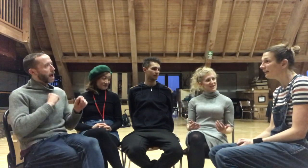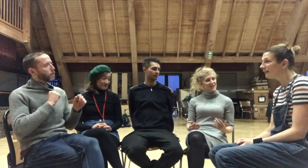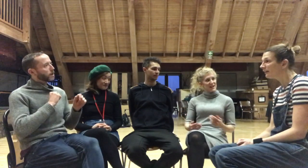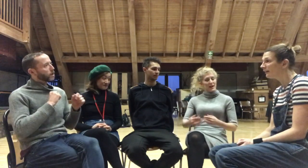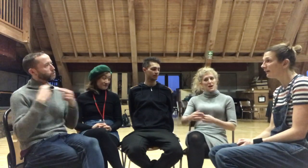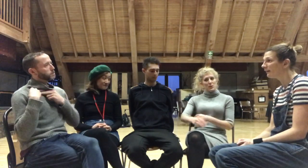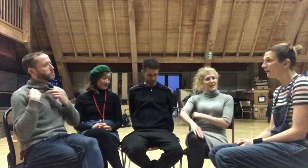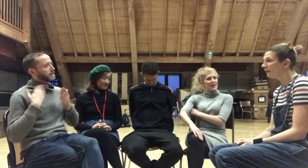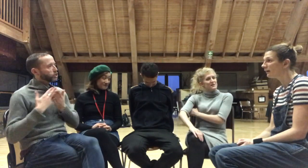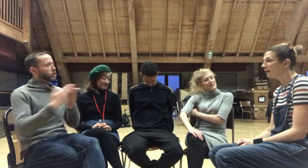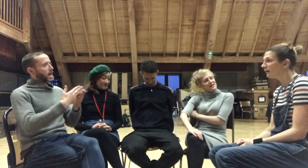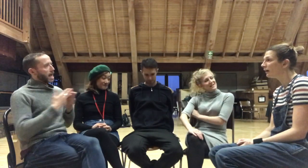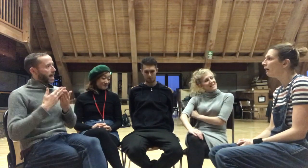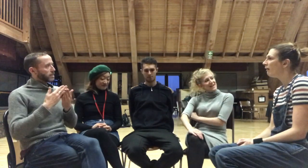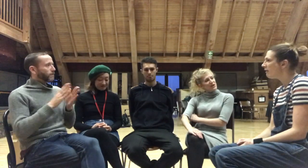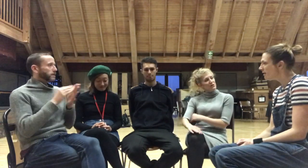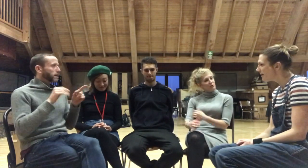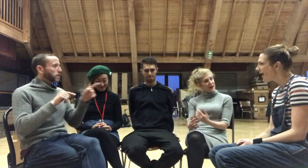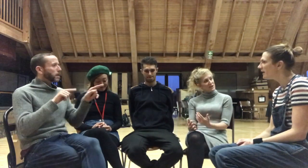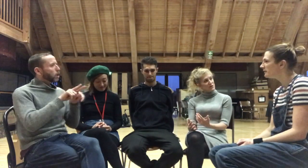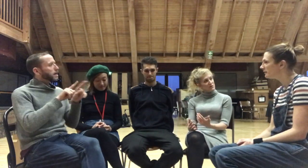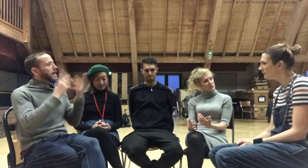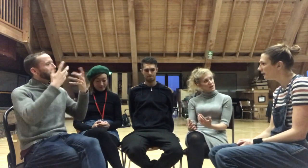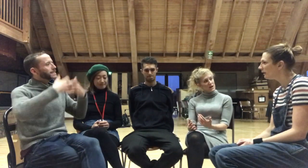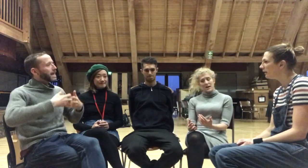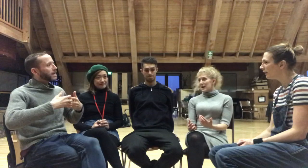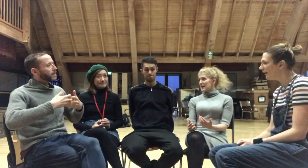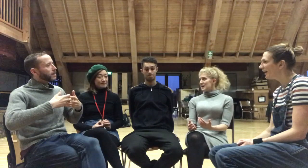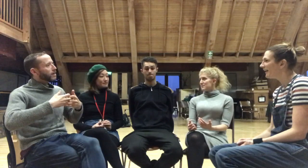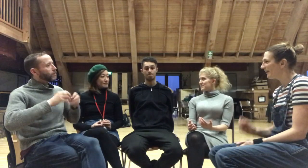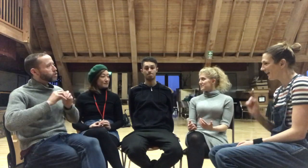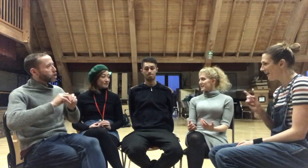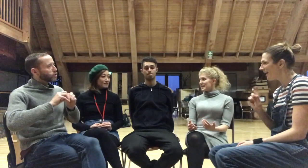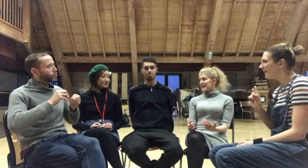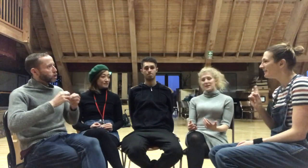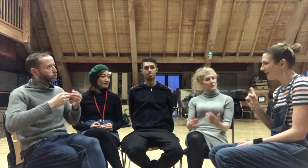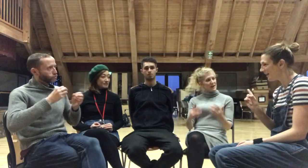together like when it came to, like the technical rehearsals. Erm...like...there were